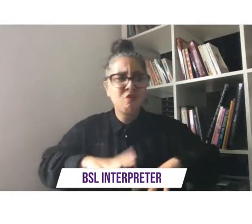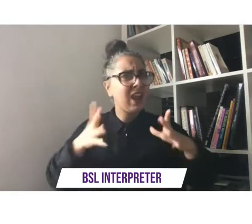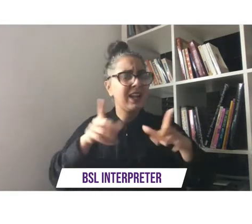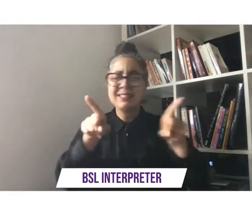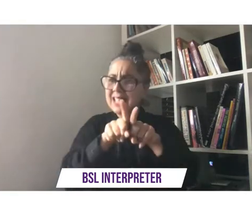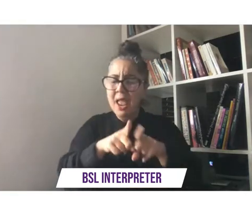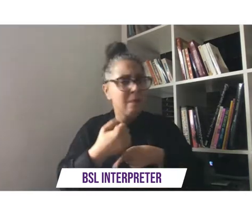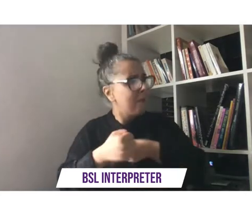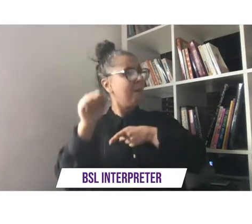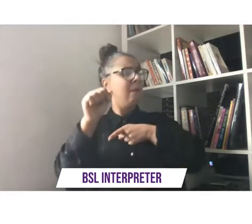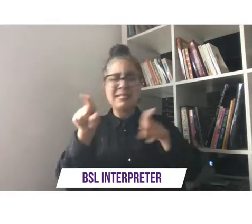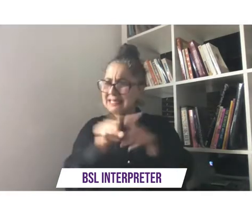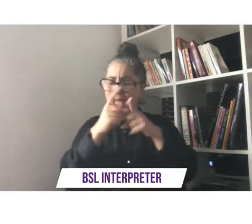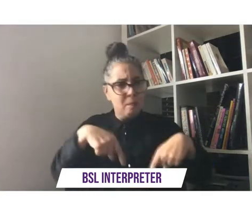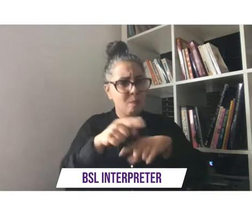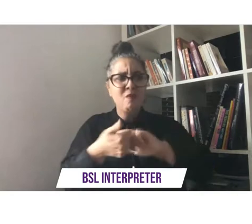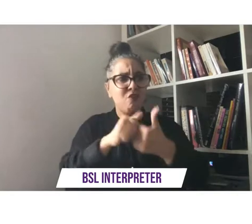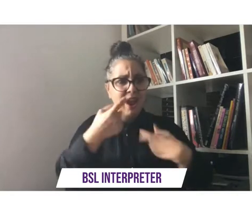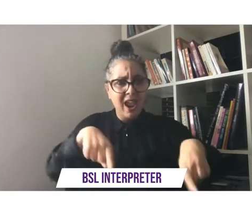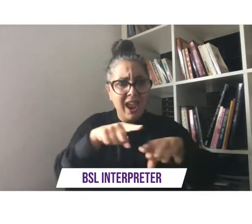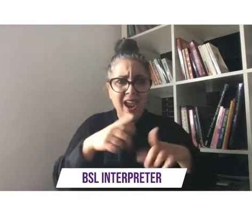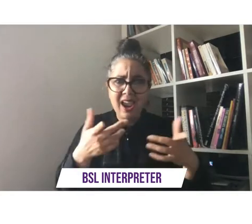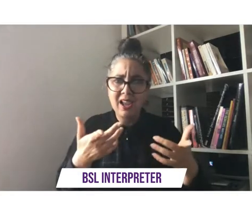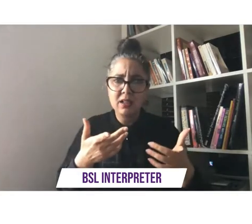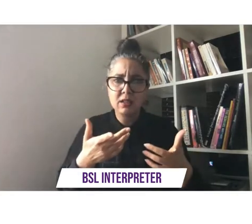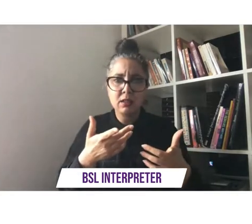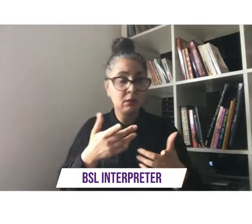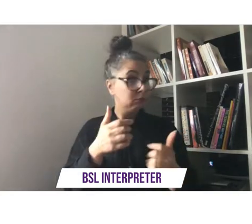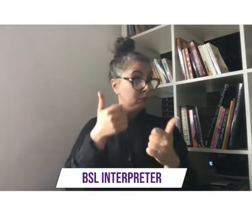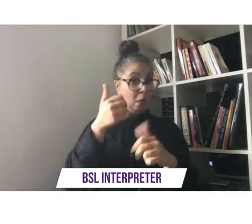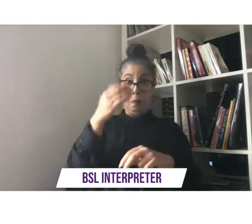really lucky that i had my mum and dad and i had some really good people around me you know saying